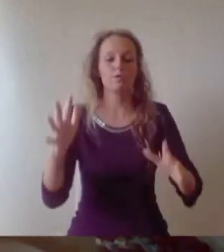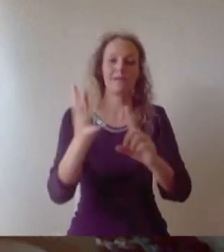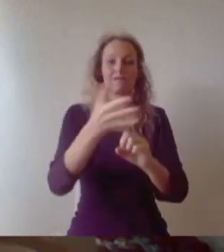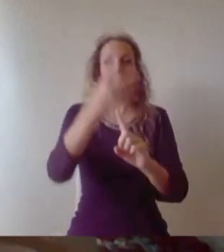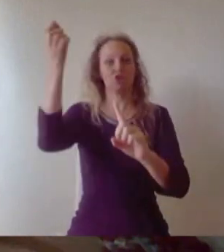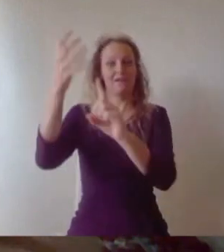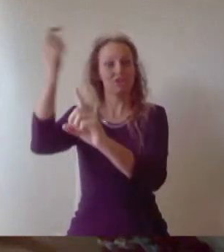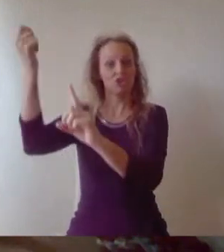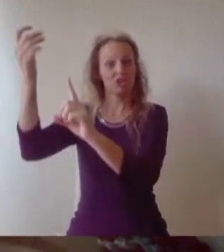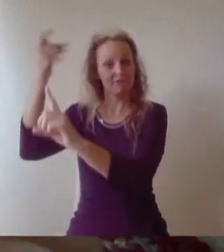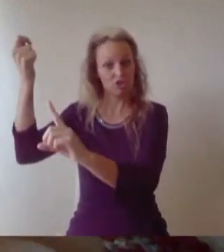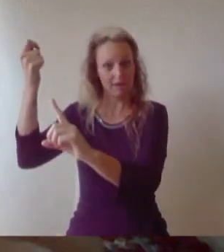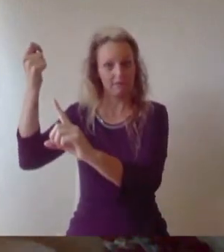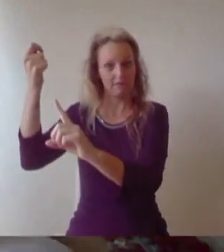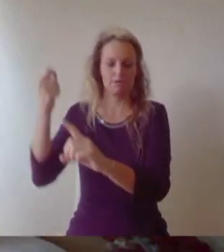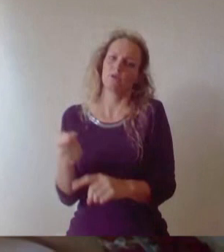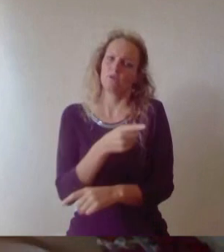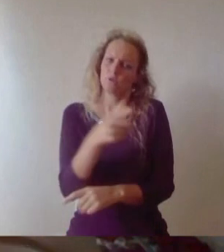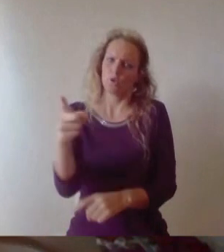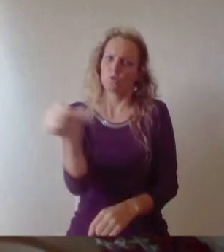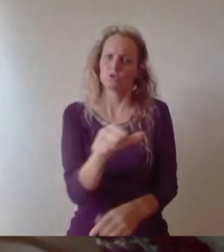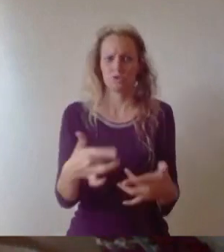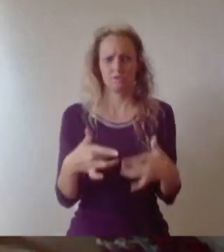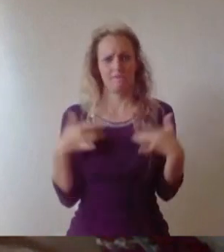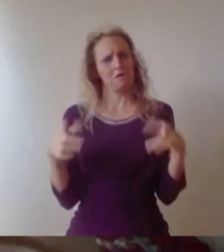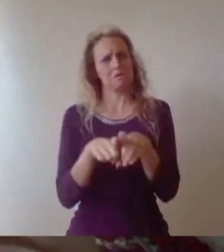should feel proud too. Despite disruption to nearly every